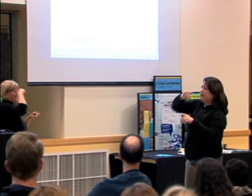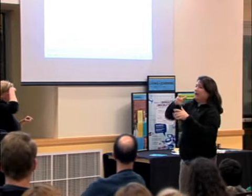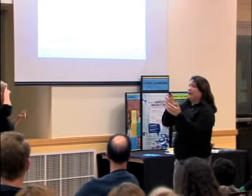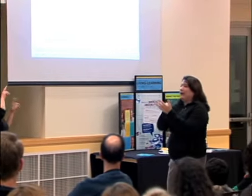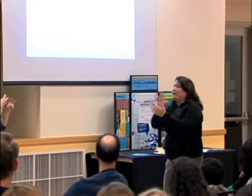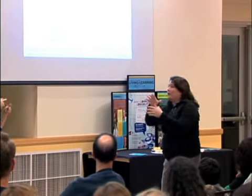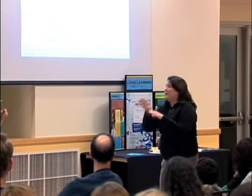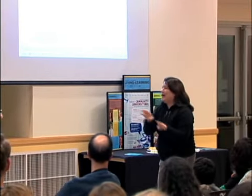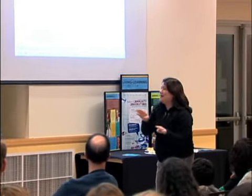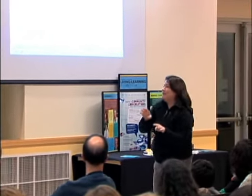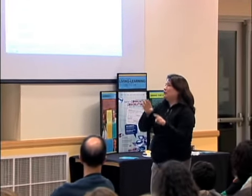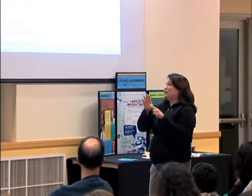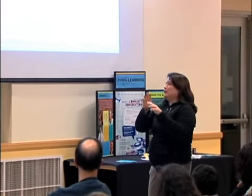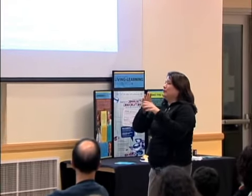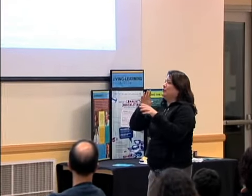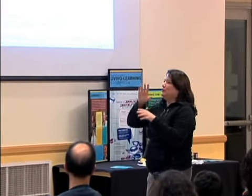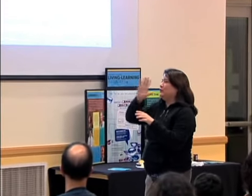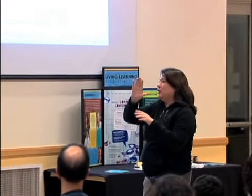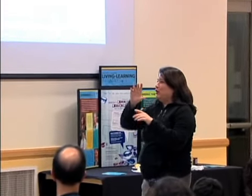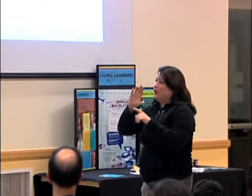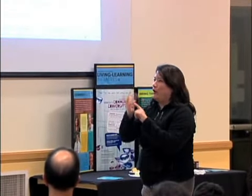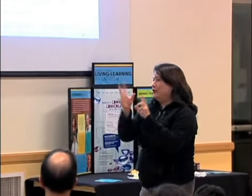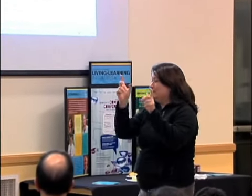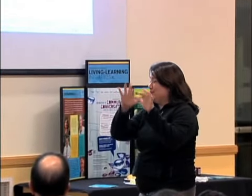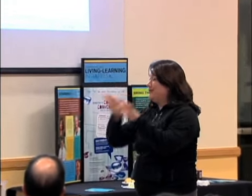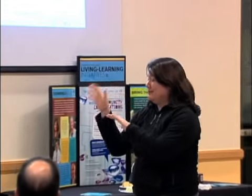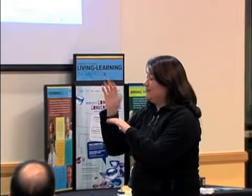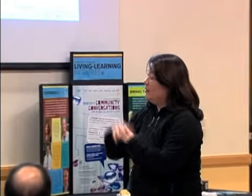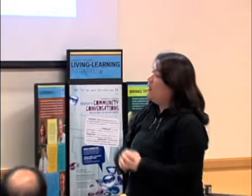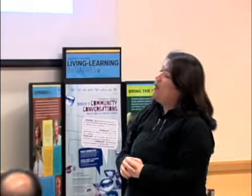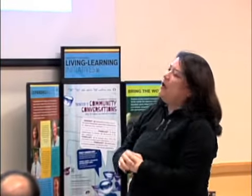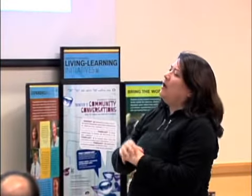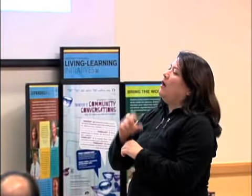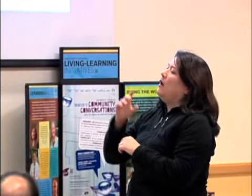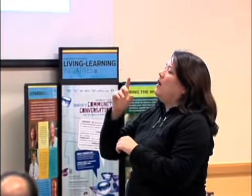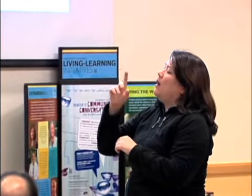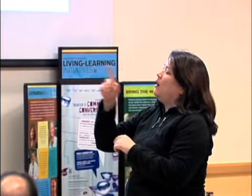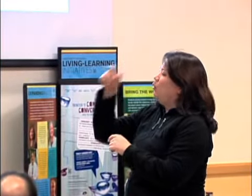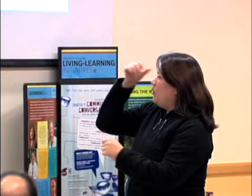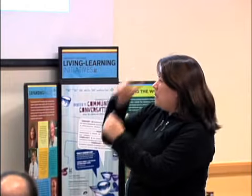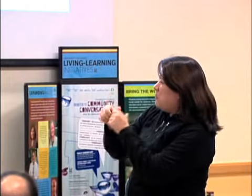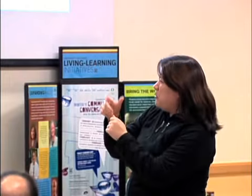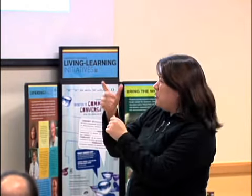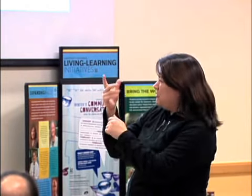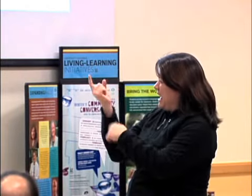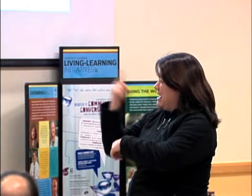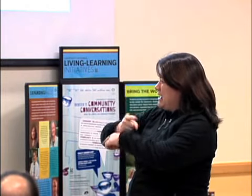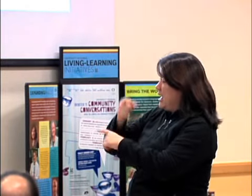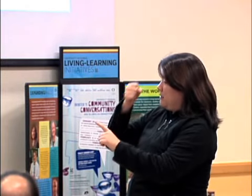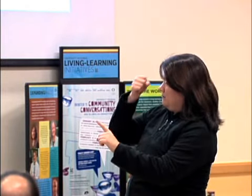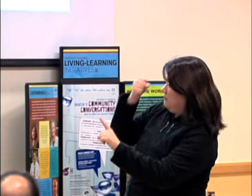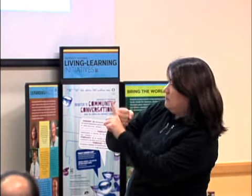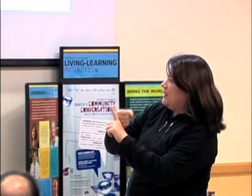SCHOOL, SPEECH THERAPY, HEARING, BUT HOW ABOUT CULTURE?